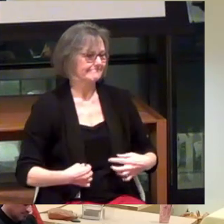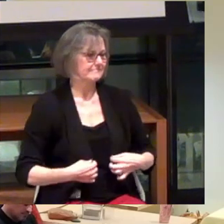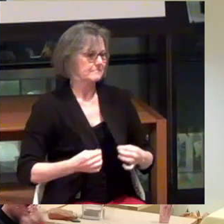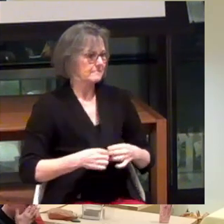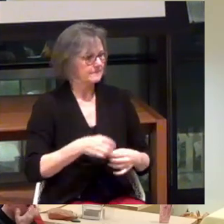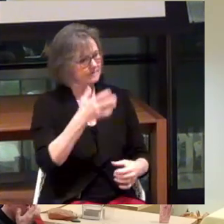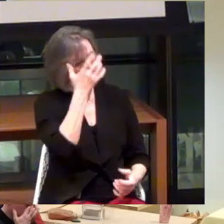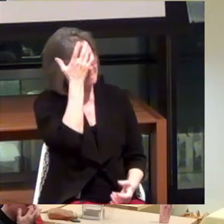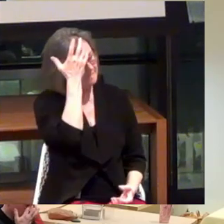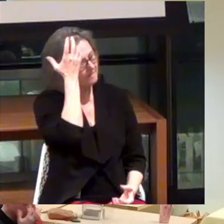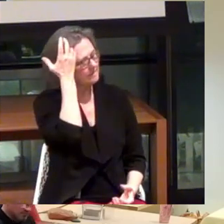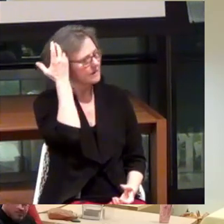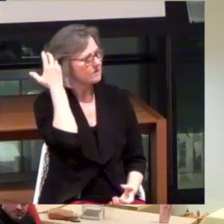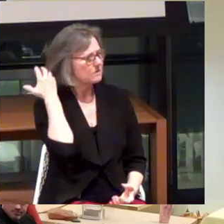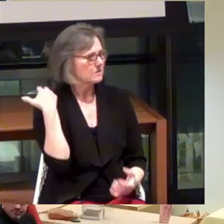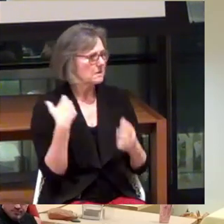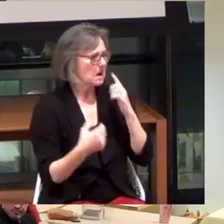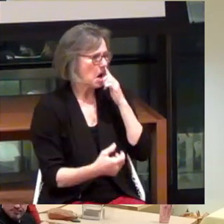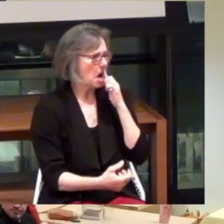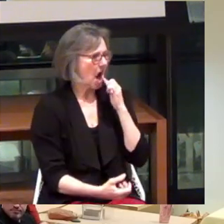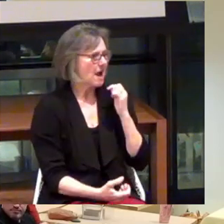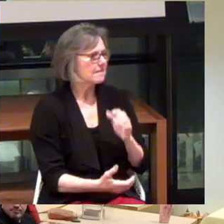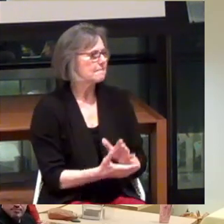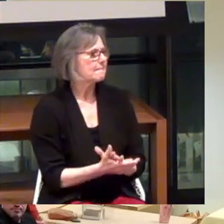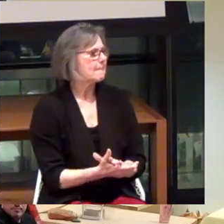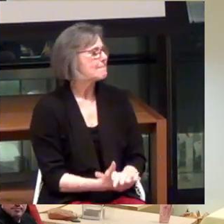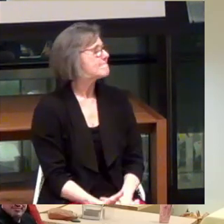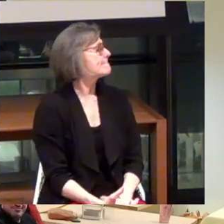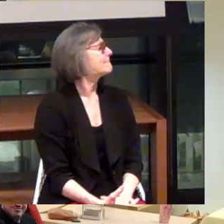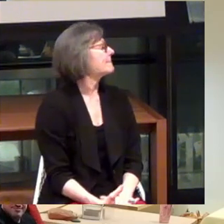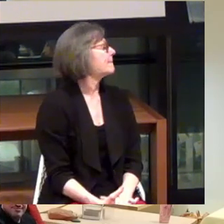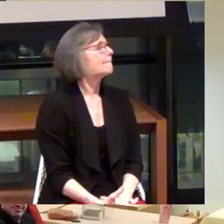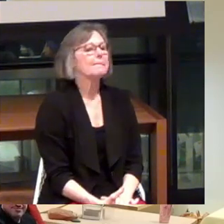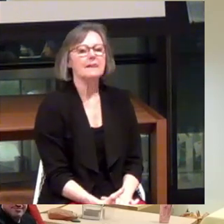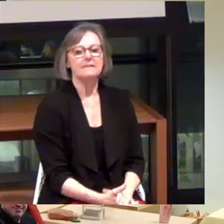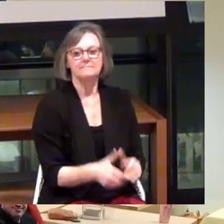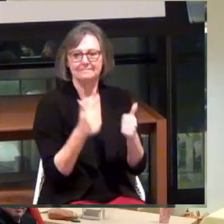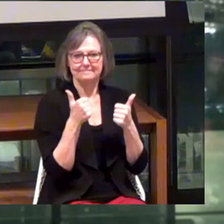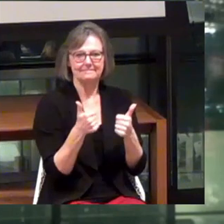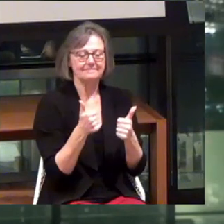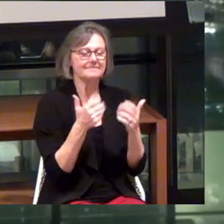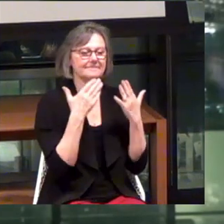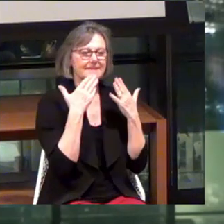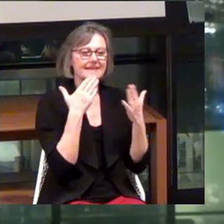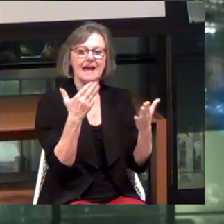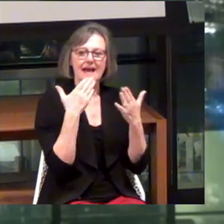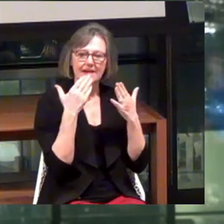Great job. All right! Thank you so much, everyone.